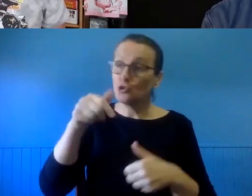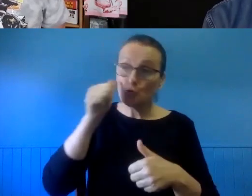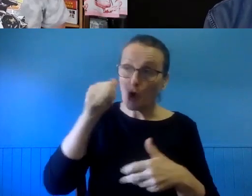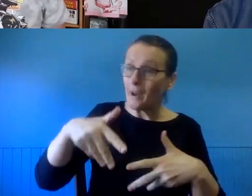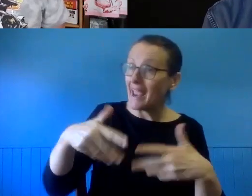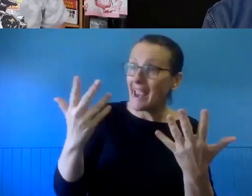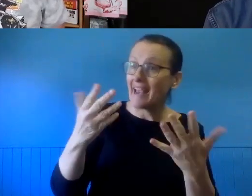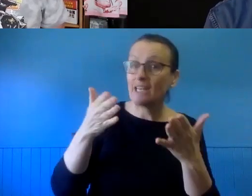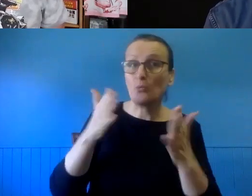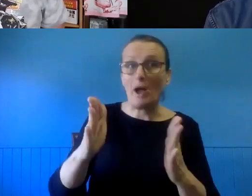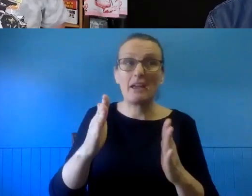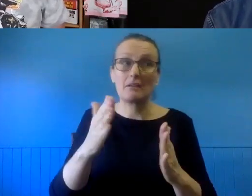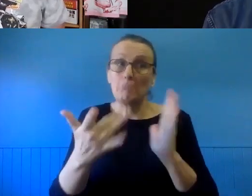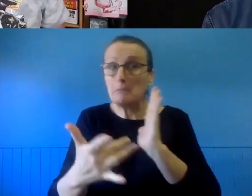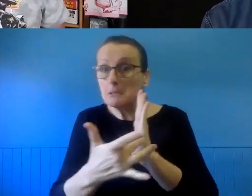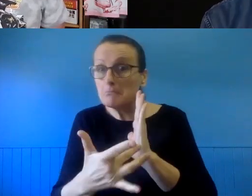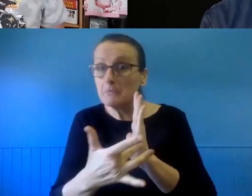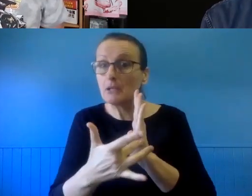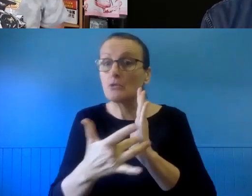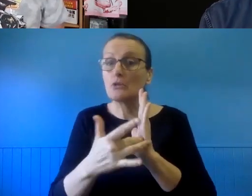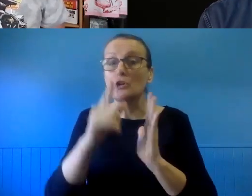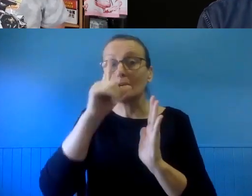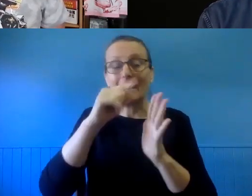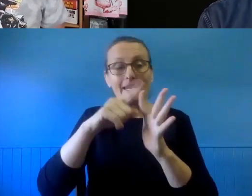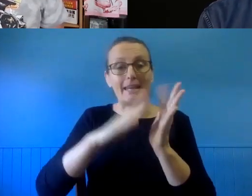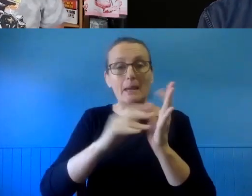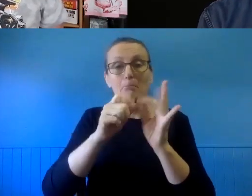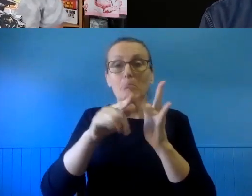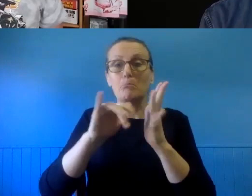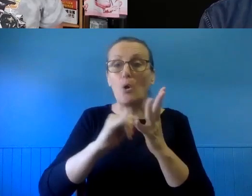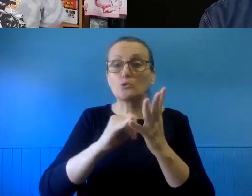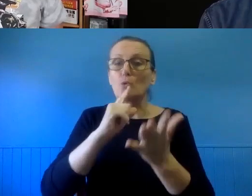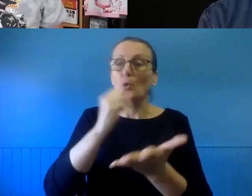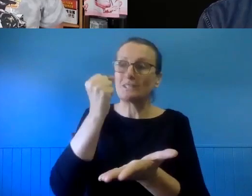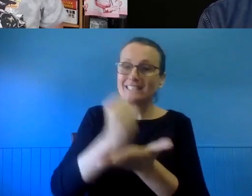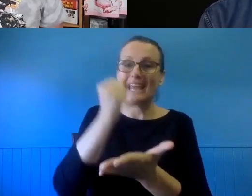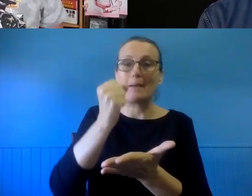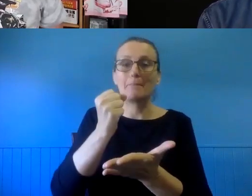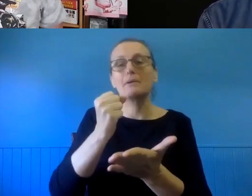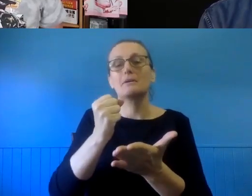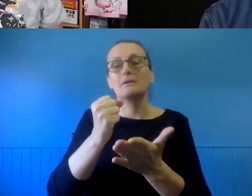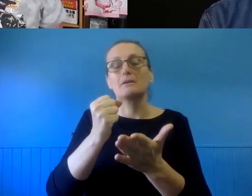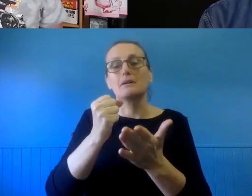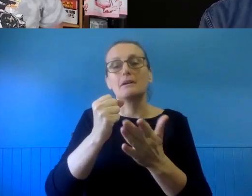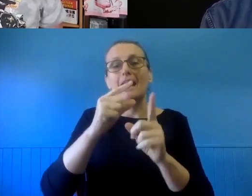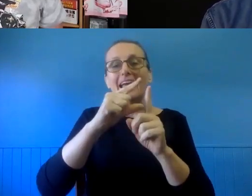using technology to emboss or stamp a digital visual artwork. Maybe not